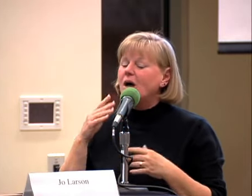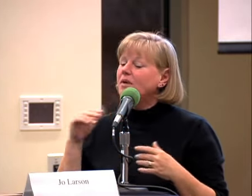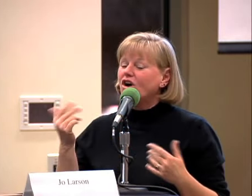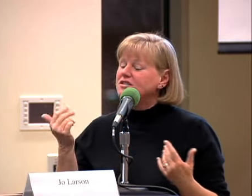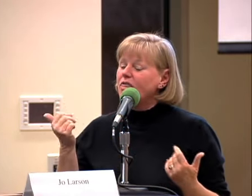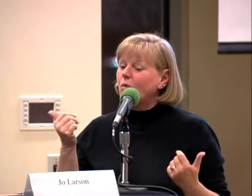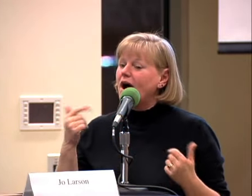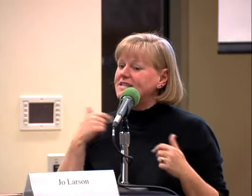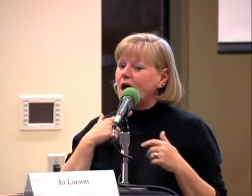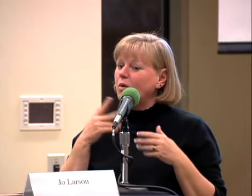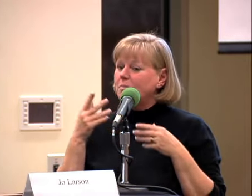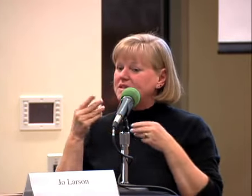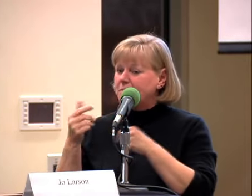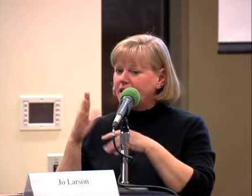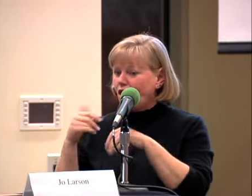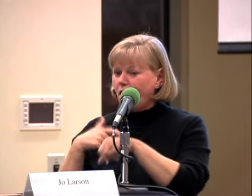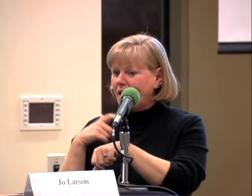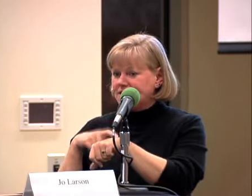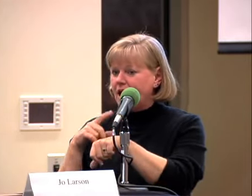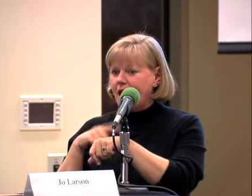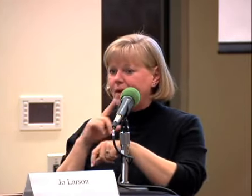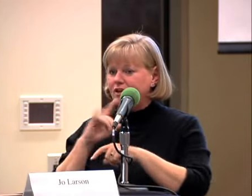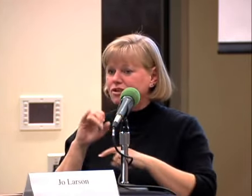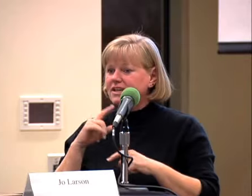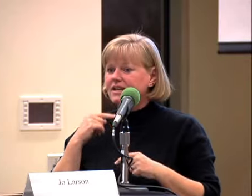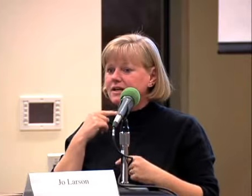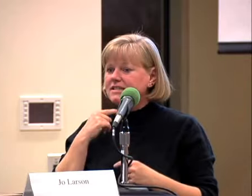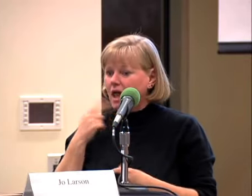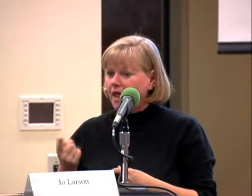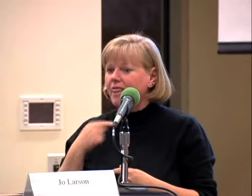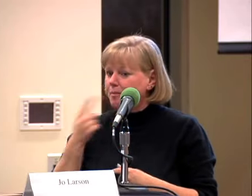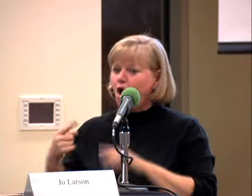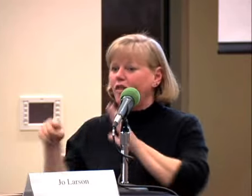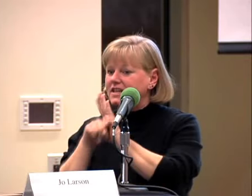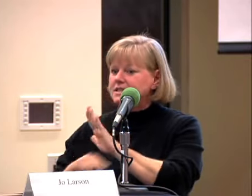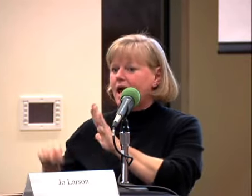ACTUALLY TELLING THEM ALL THESE NEGATIVE THINGS, AND TO ME THAT WAS